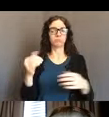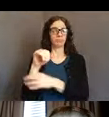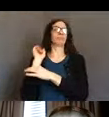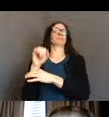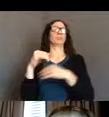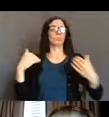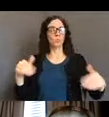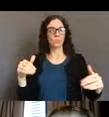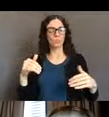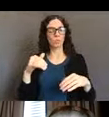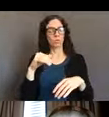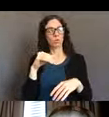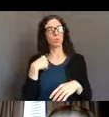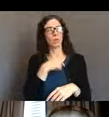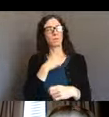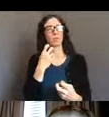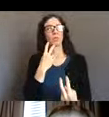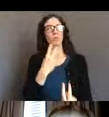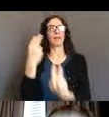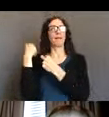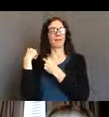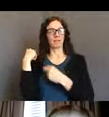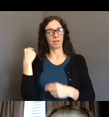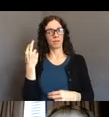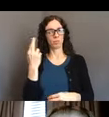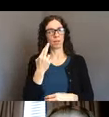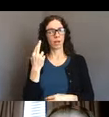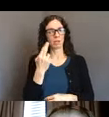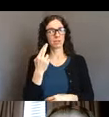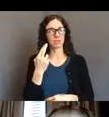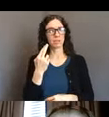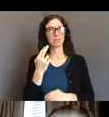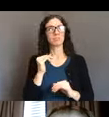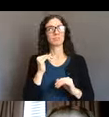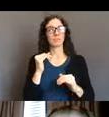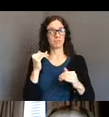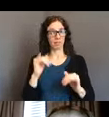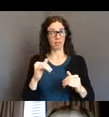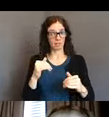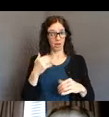and realize that there's more work to do. You know, we, early on I think it was February,